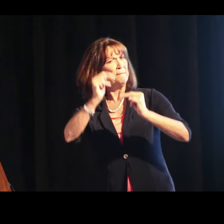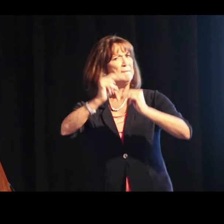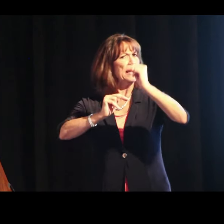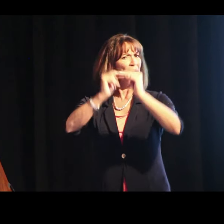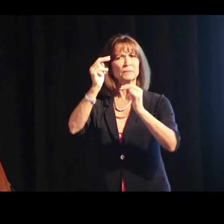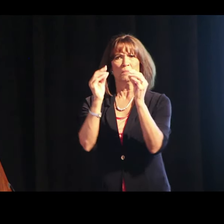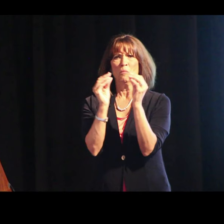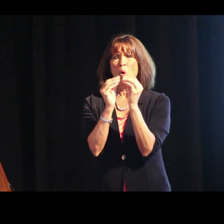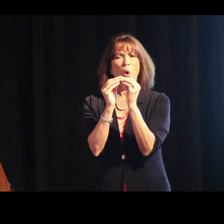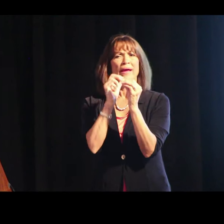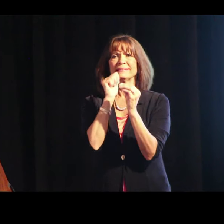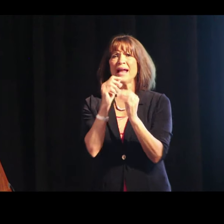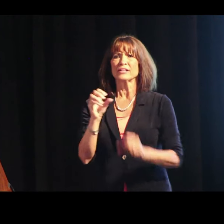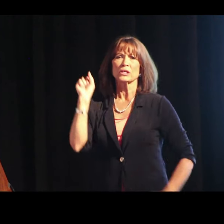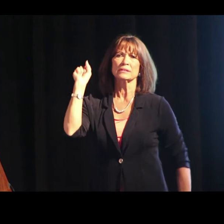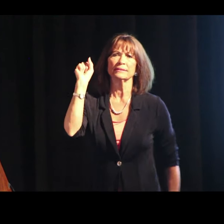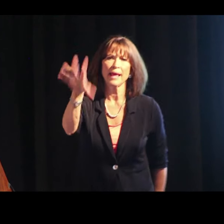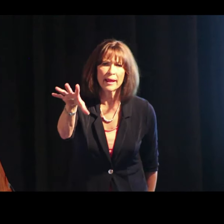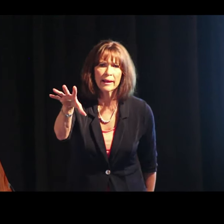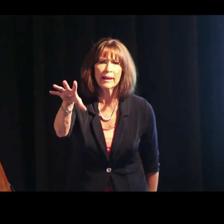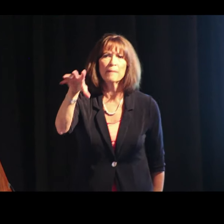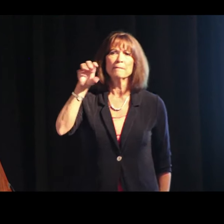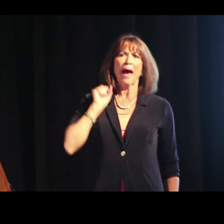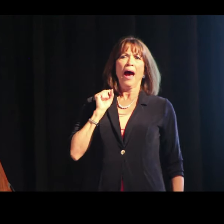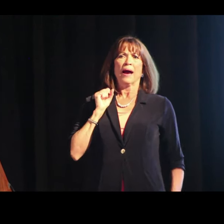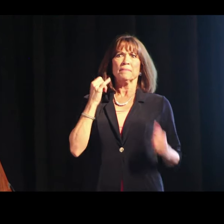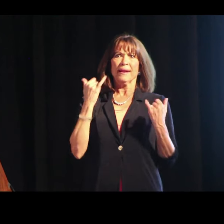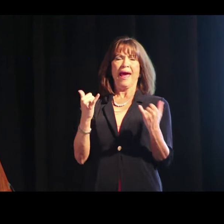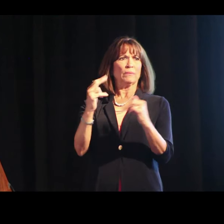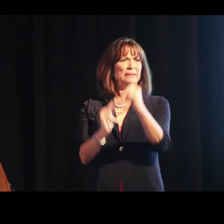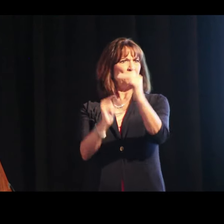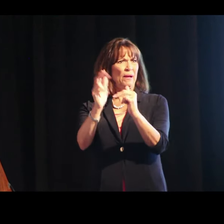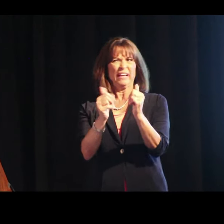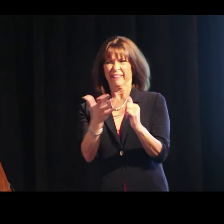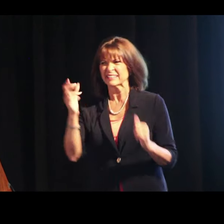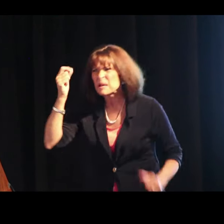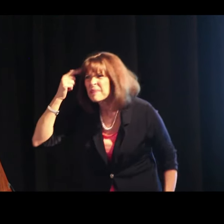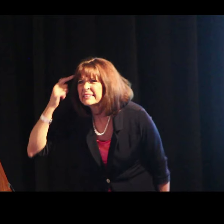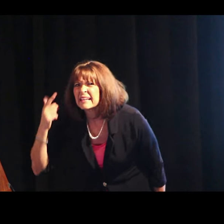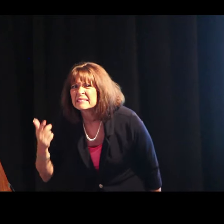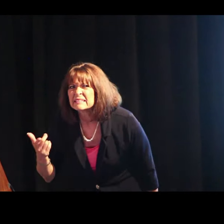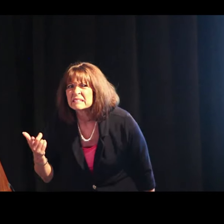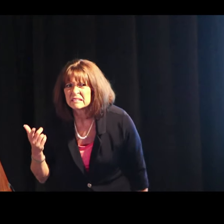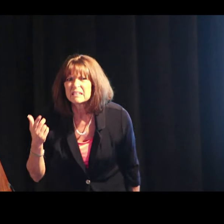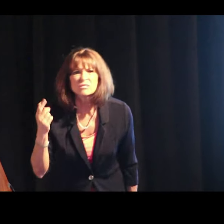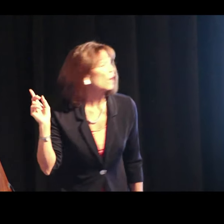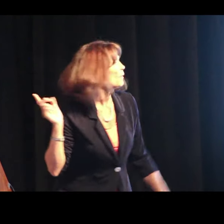the social part is built in, it's not just sending things back and forht It's actually building social constructs